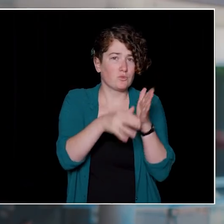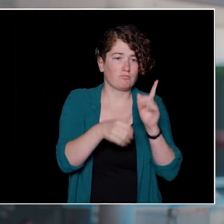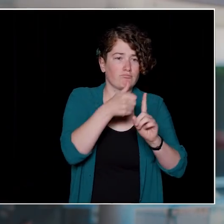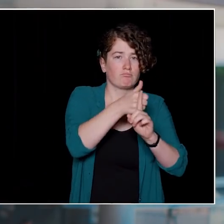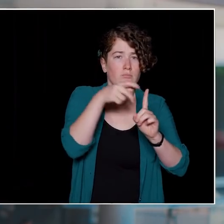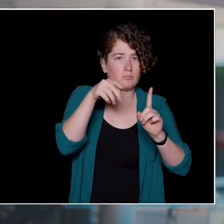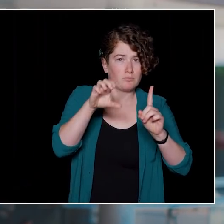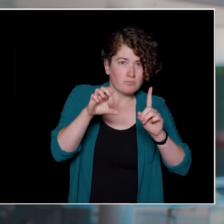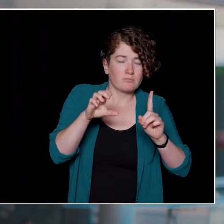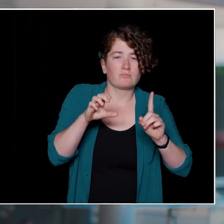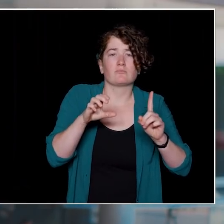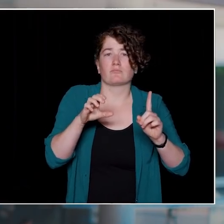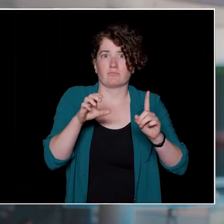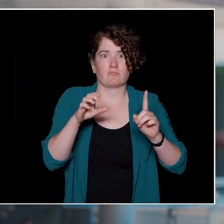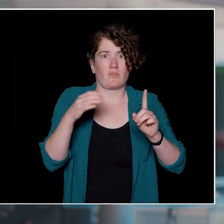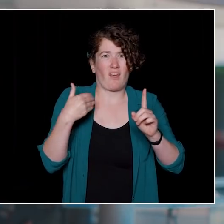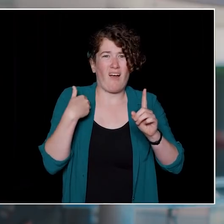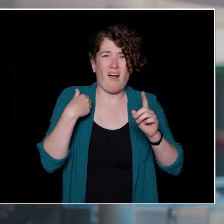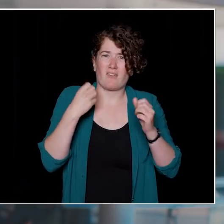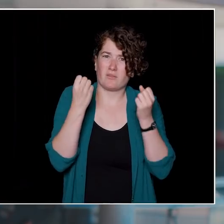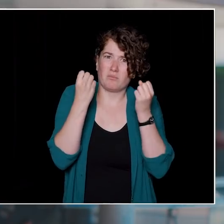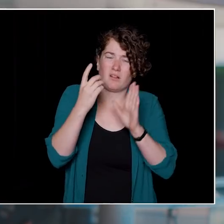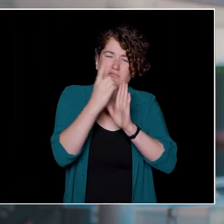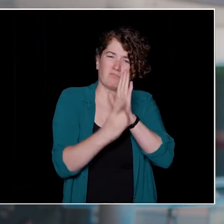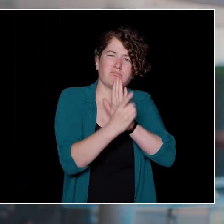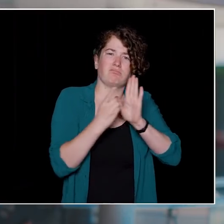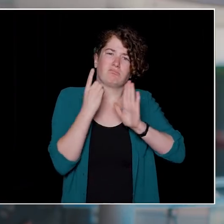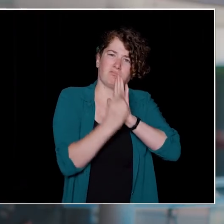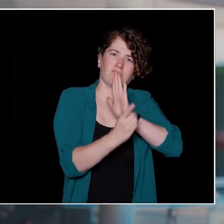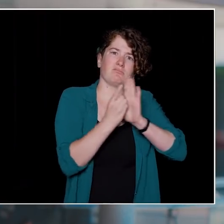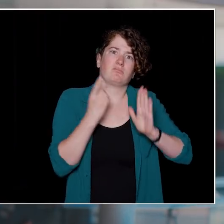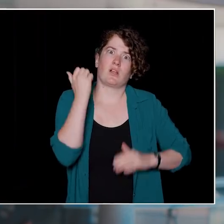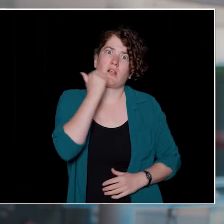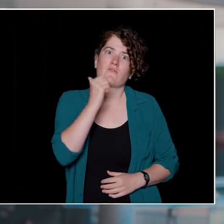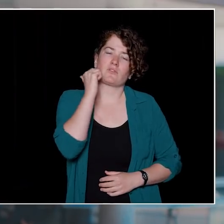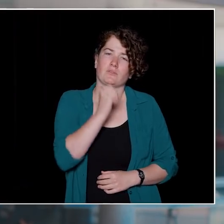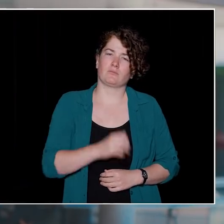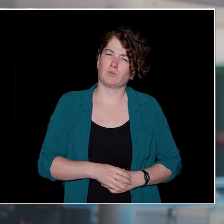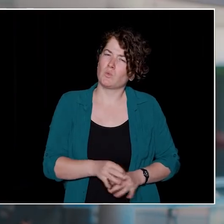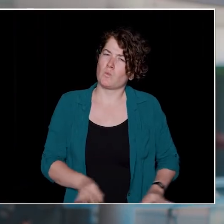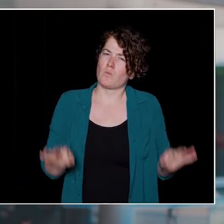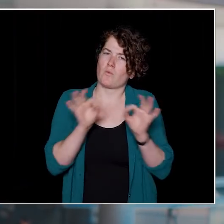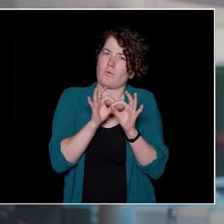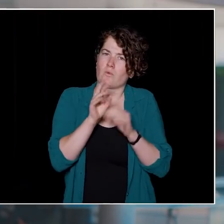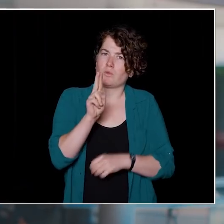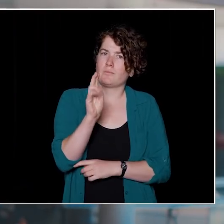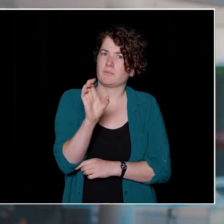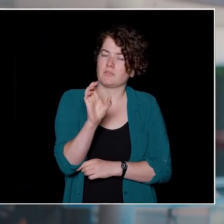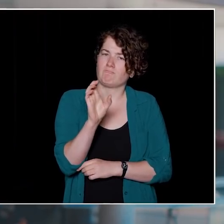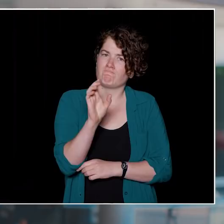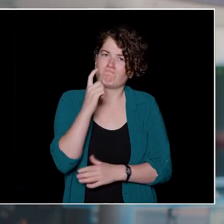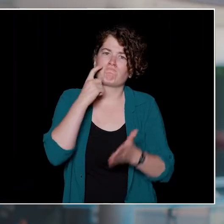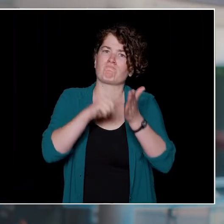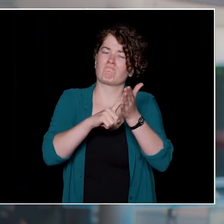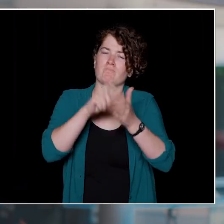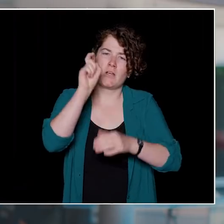that are subjected to racial inequities on a daily basis. It is vital that we as a UBC community acknowledge there is still lots to be done